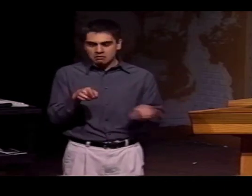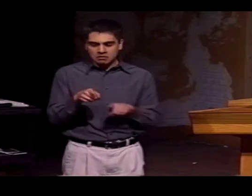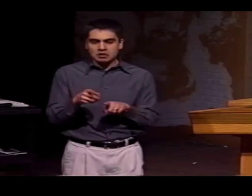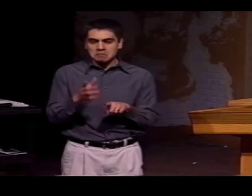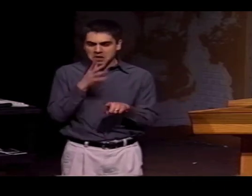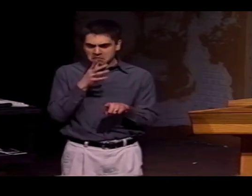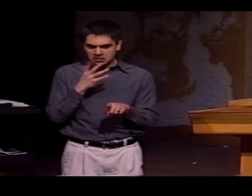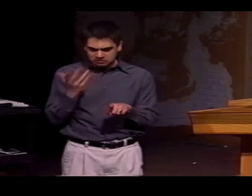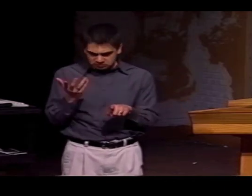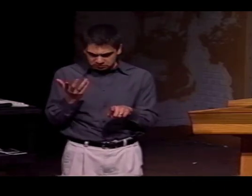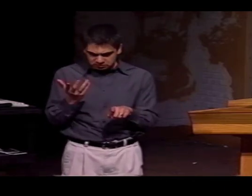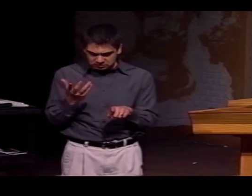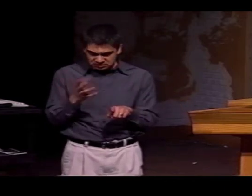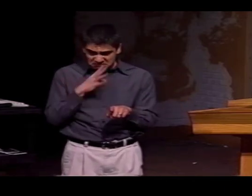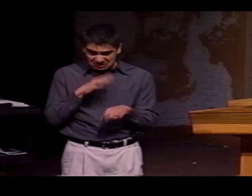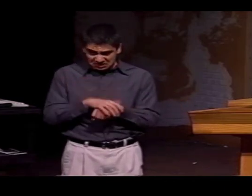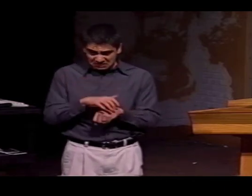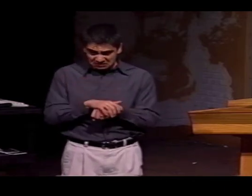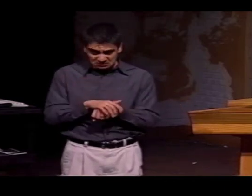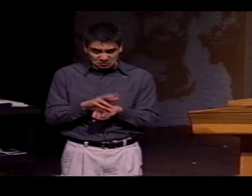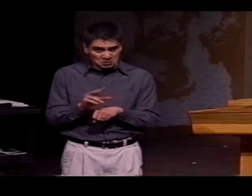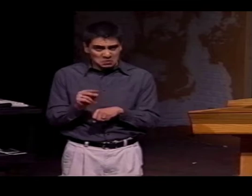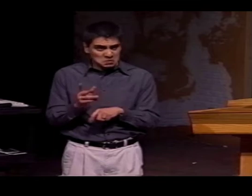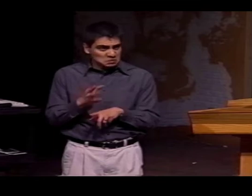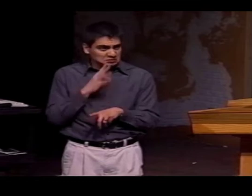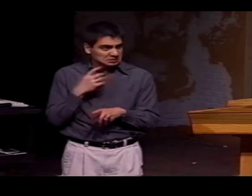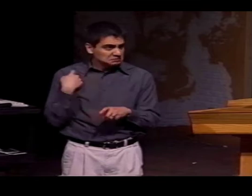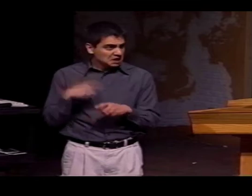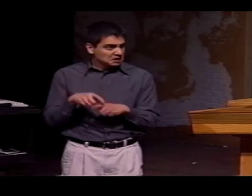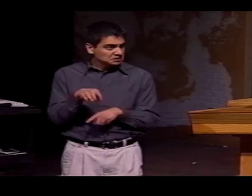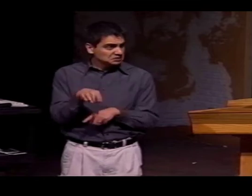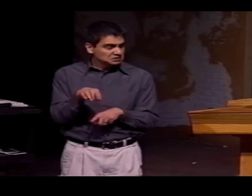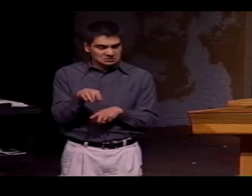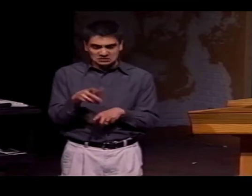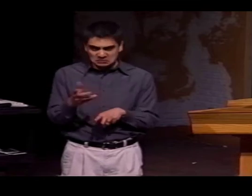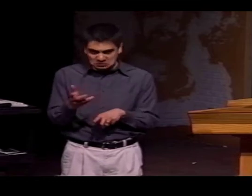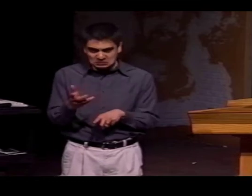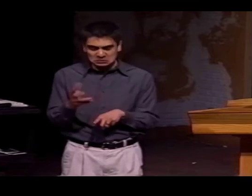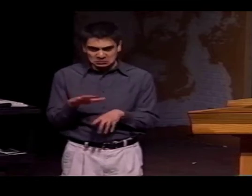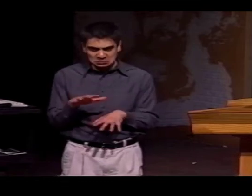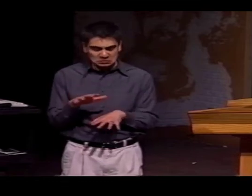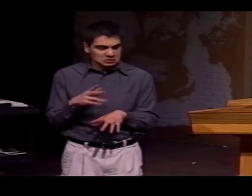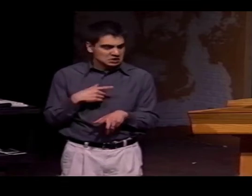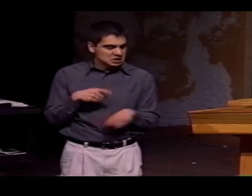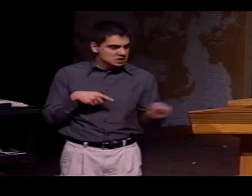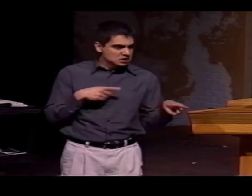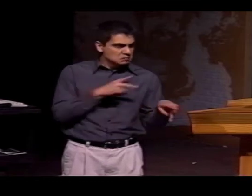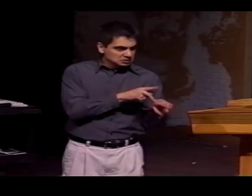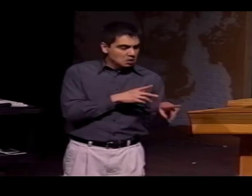AND THE MOTHER WOULDN'T BE ABLE TO SPEAK ENGLISH. SHE WOULD BE SPEAKING SPANISH.